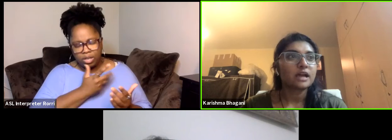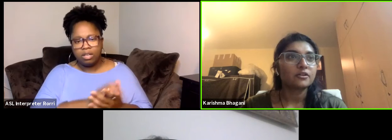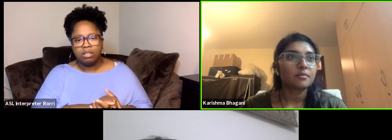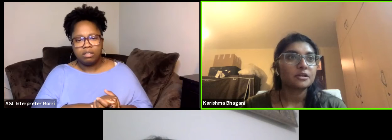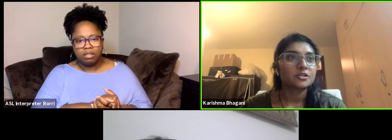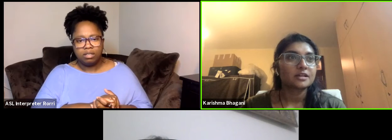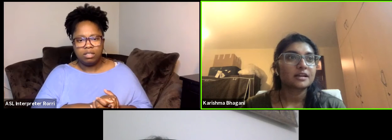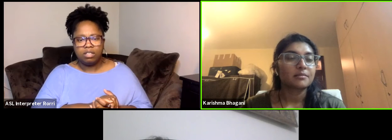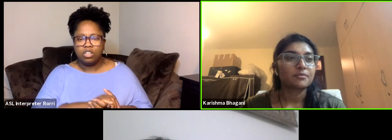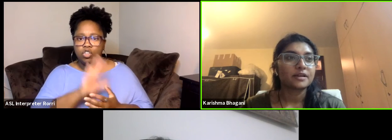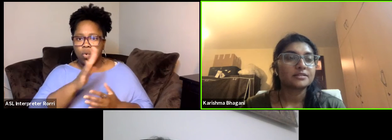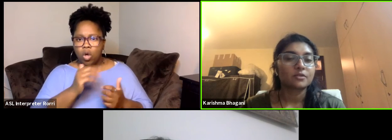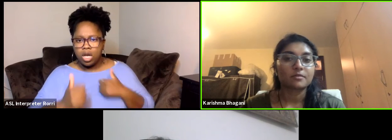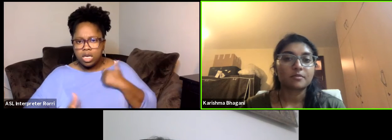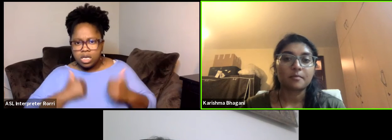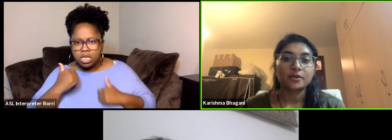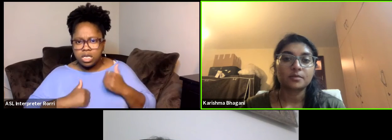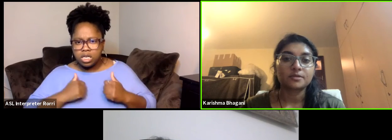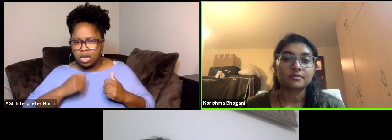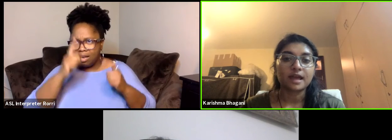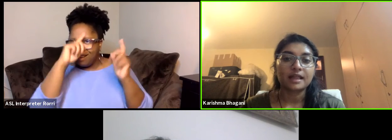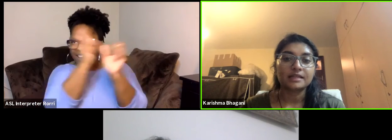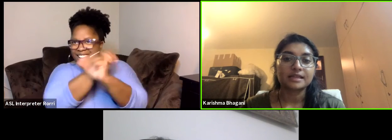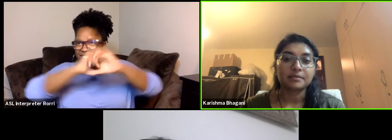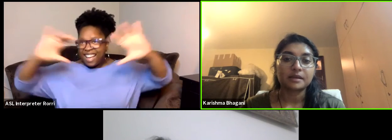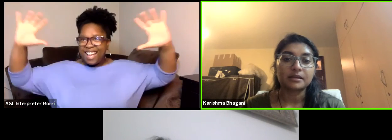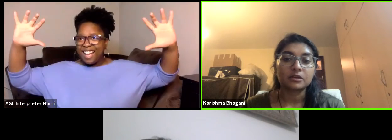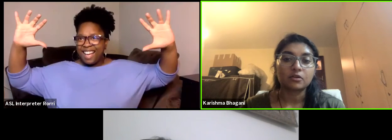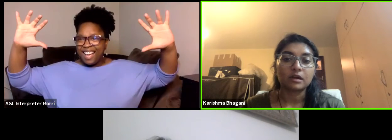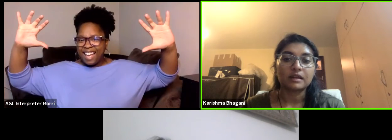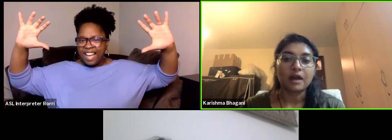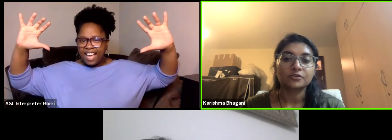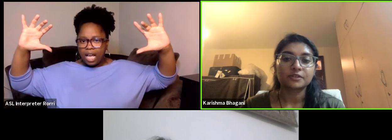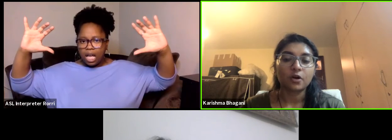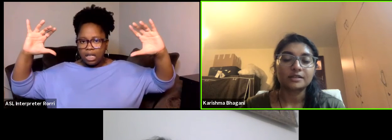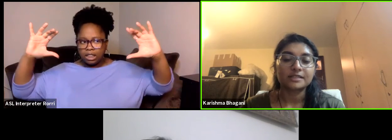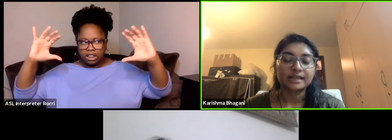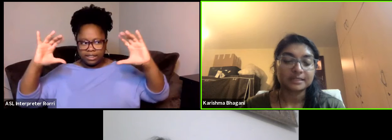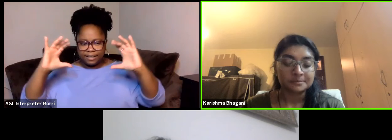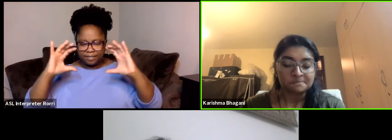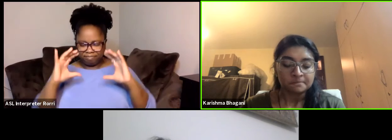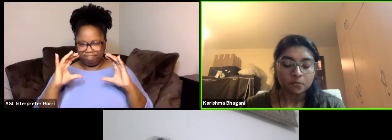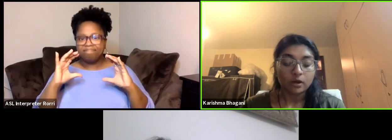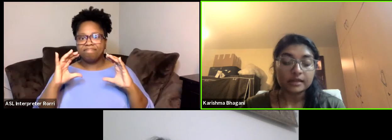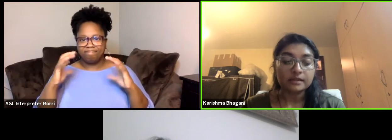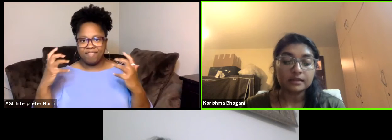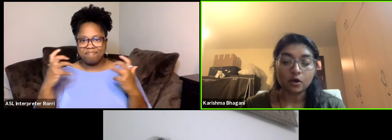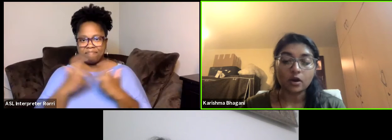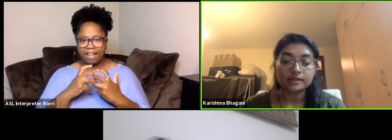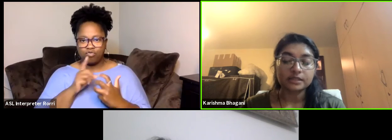down your ambition and embrace or match up to the reality. I mean in out of the context or in the context